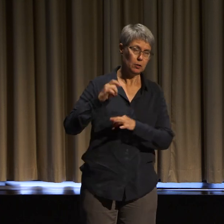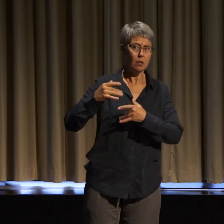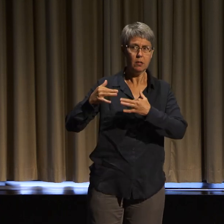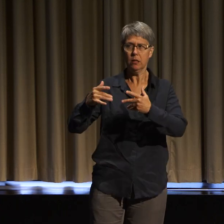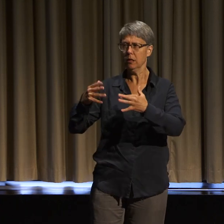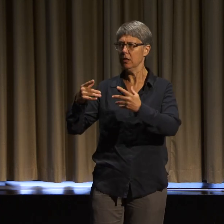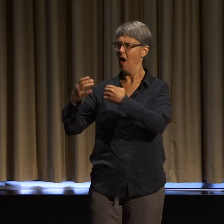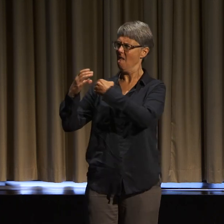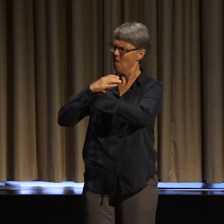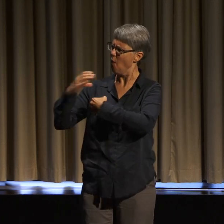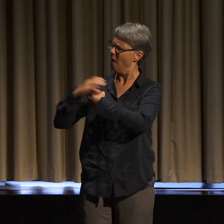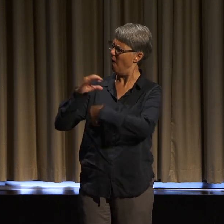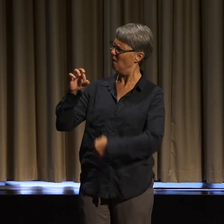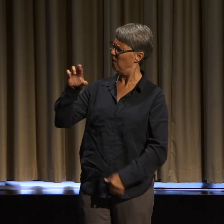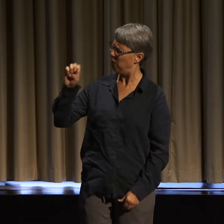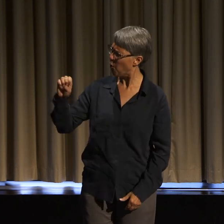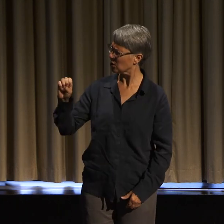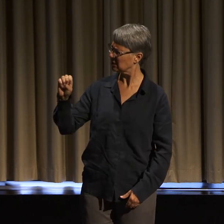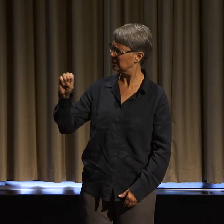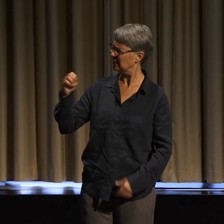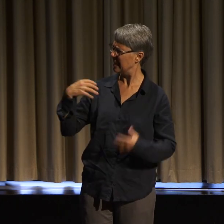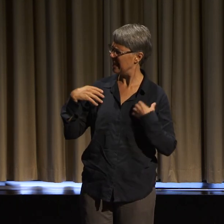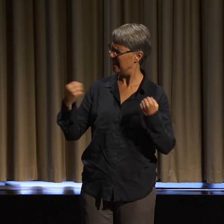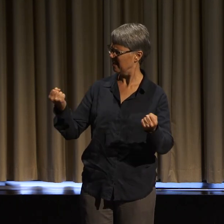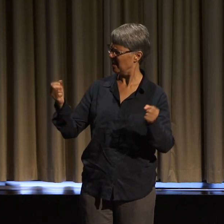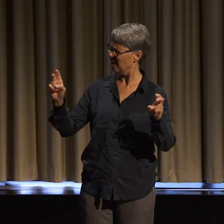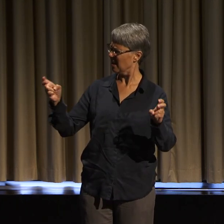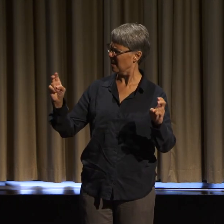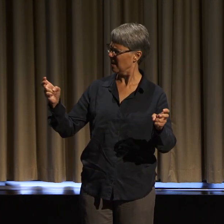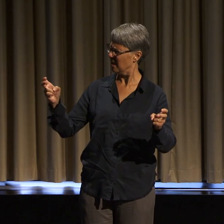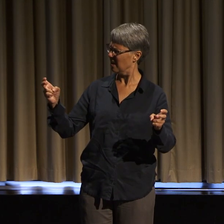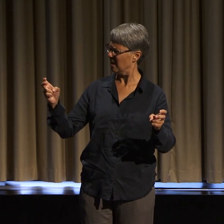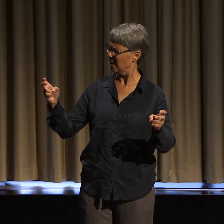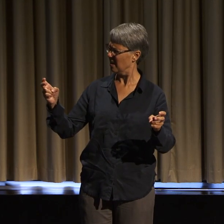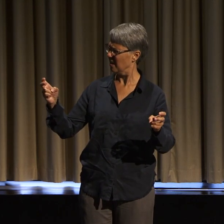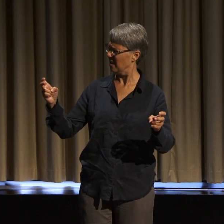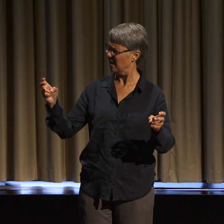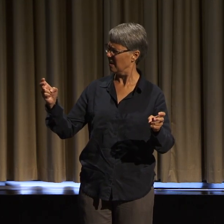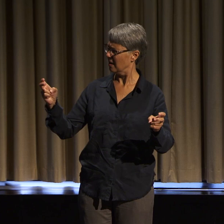else, and I'm still just as disabled as I was then.